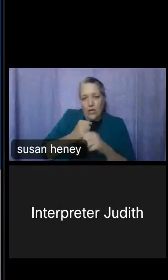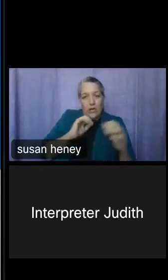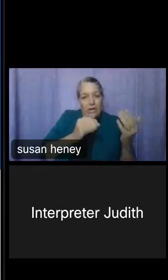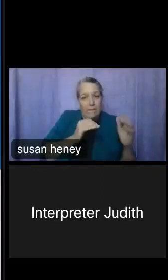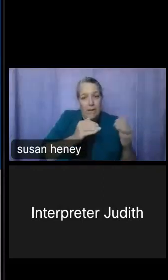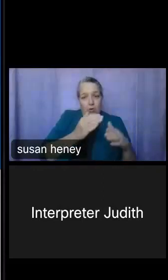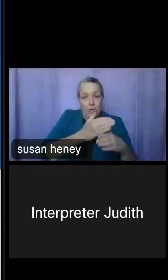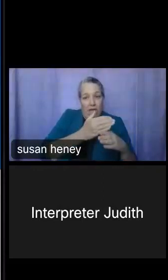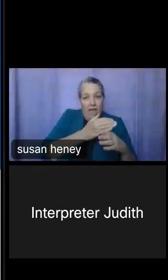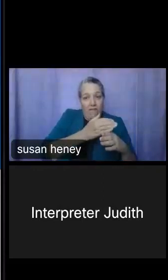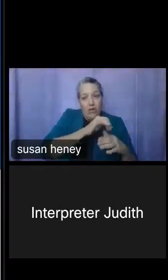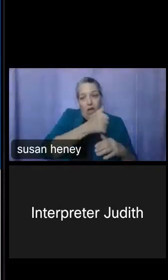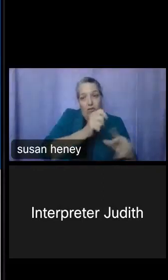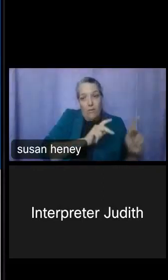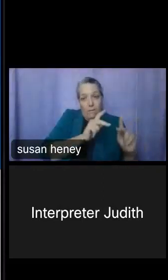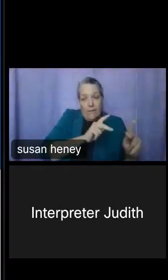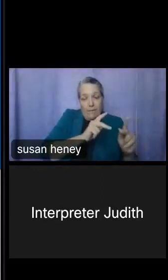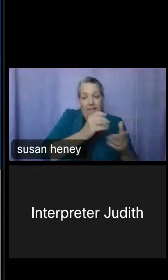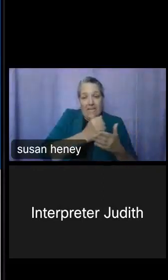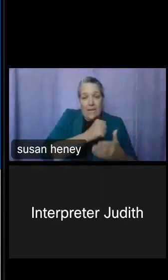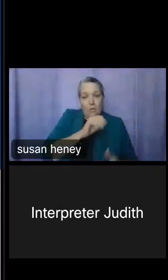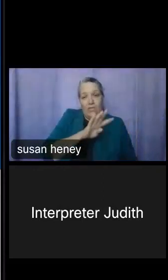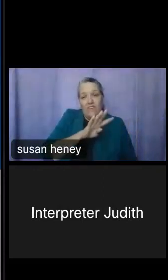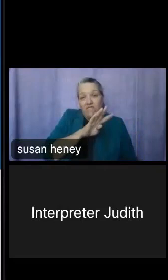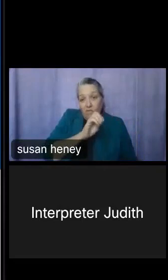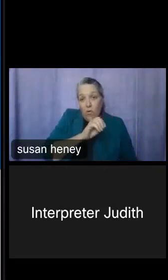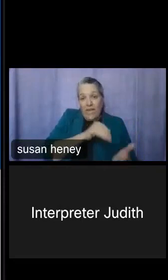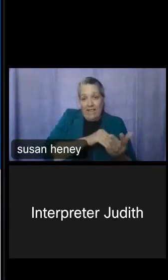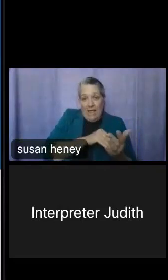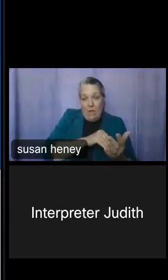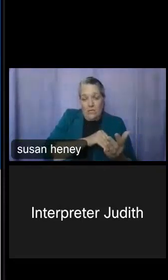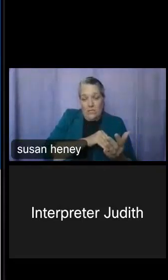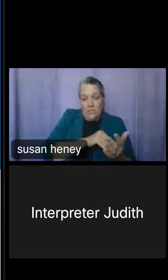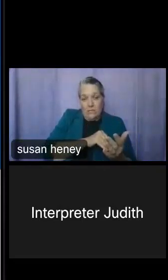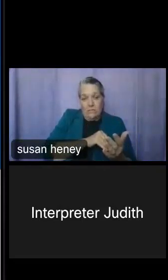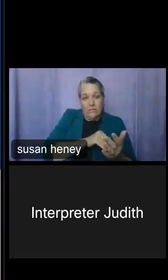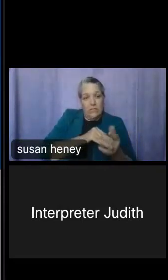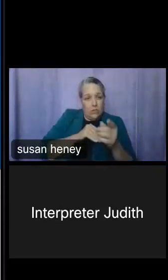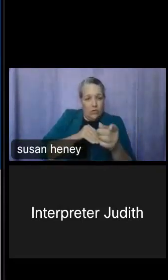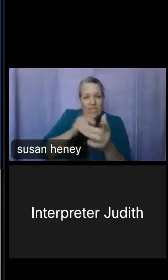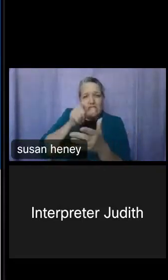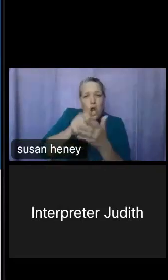income for people without a disability, so I found this article that was pretty interesting.